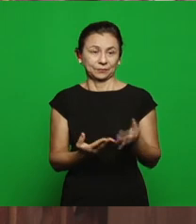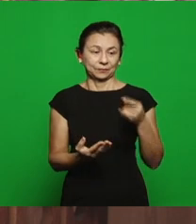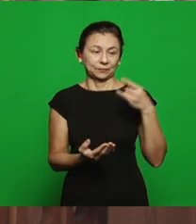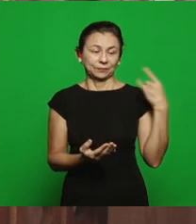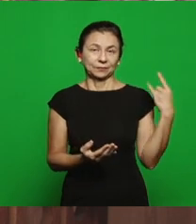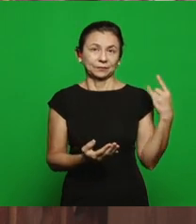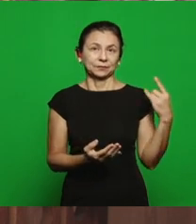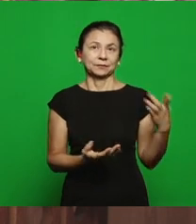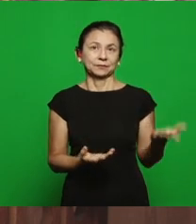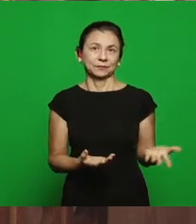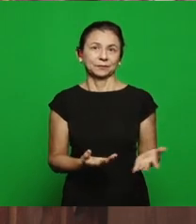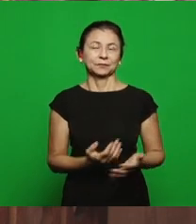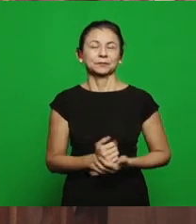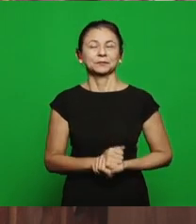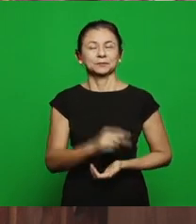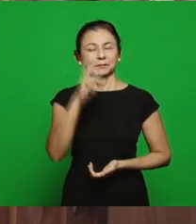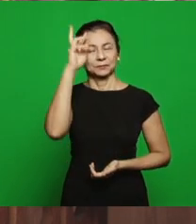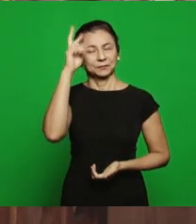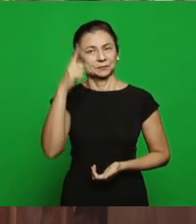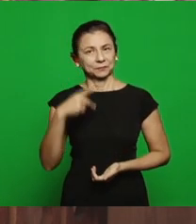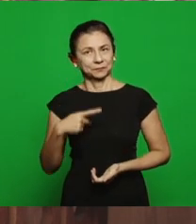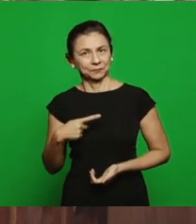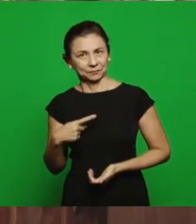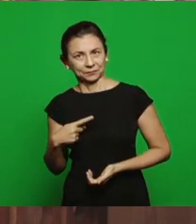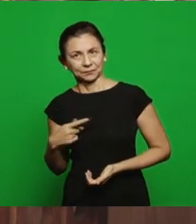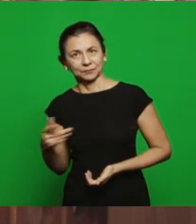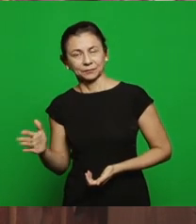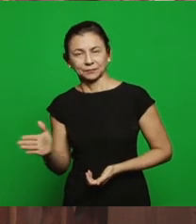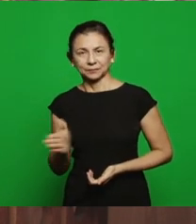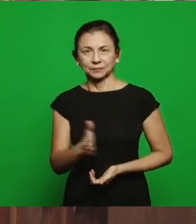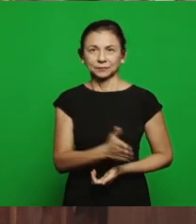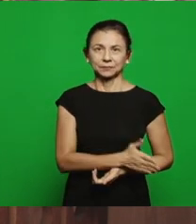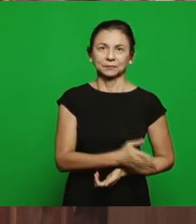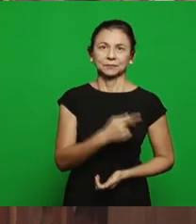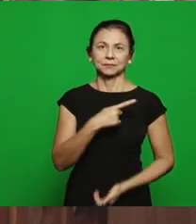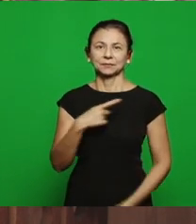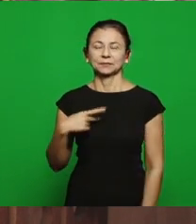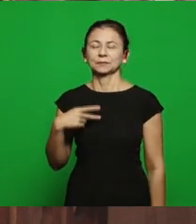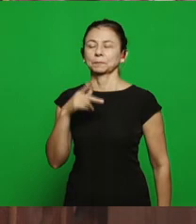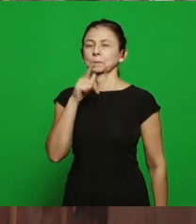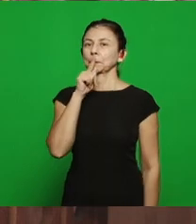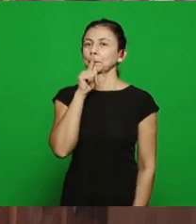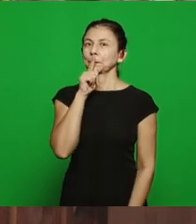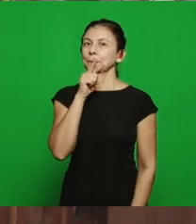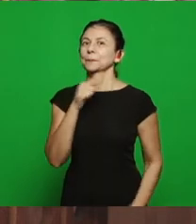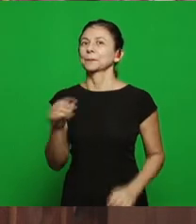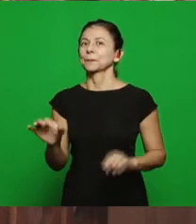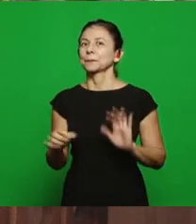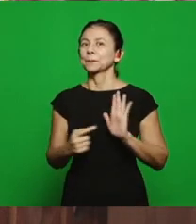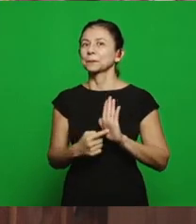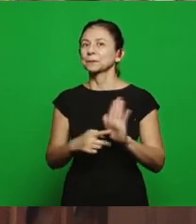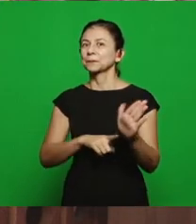with Pastor Gilson to ask questions of this Sunday School